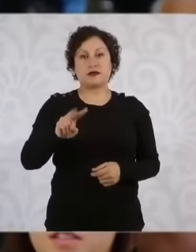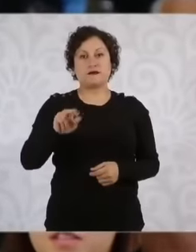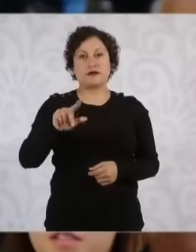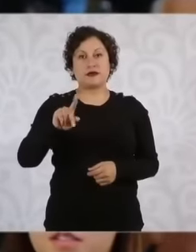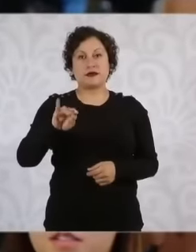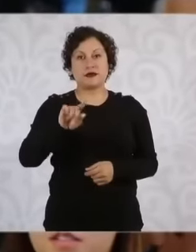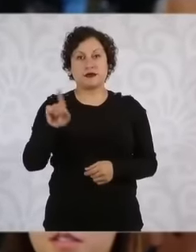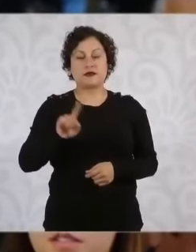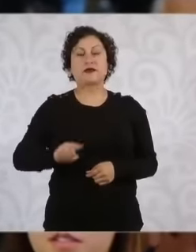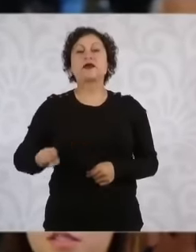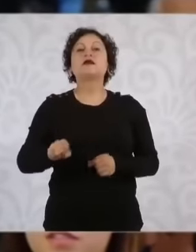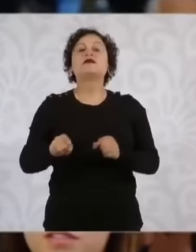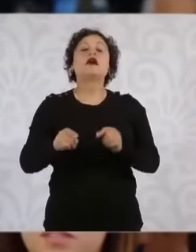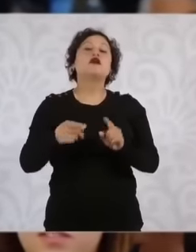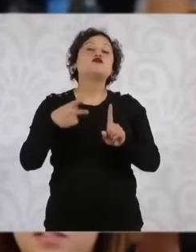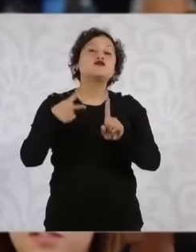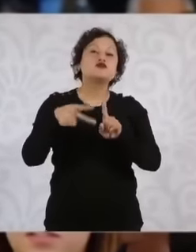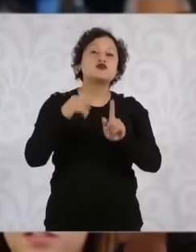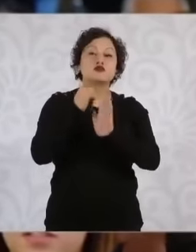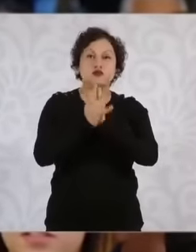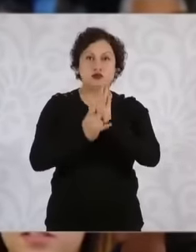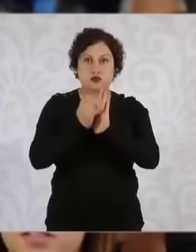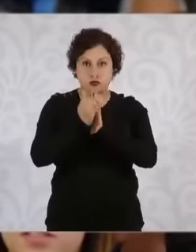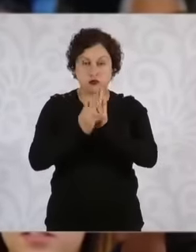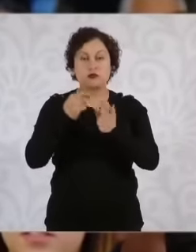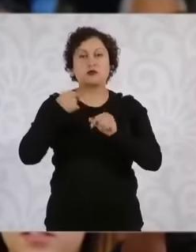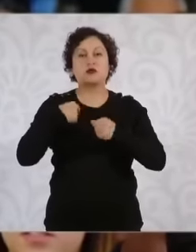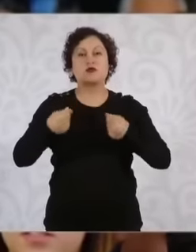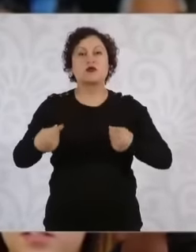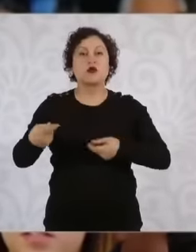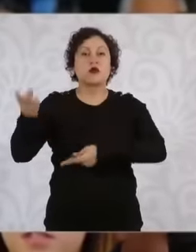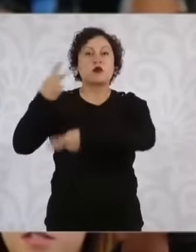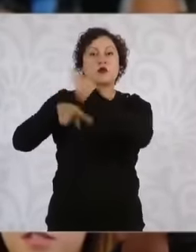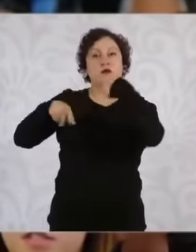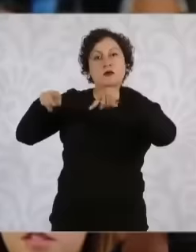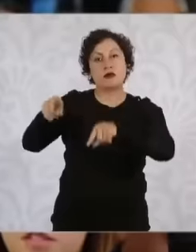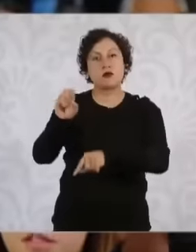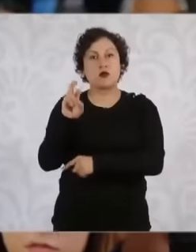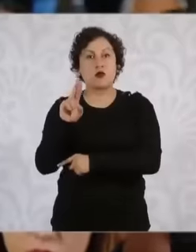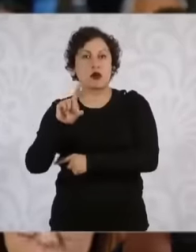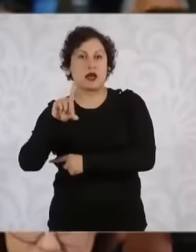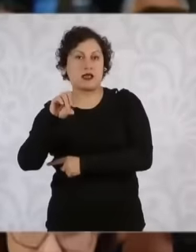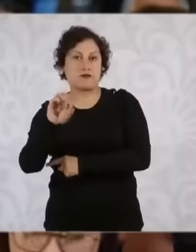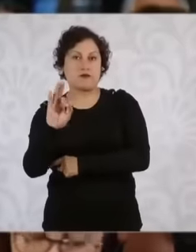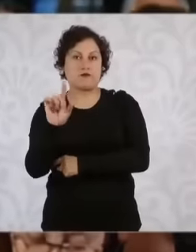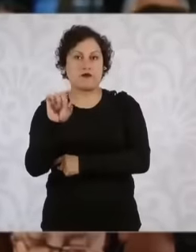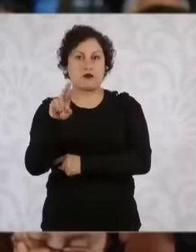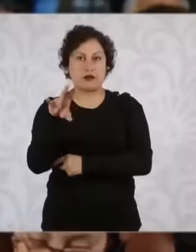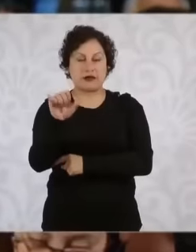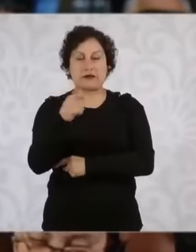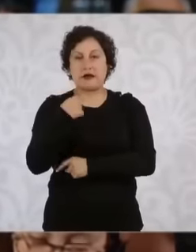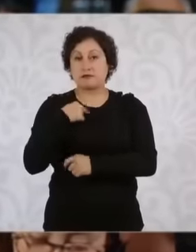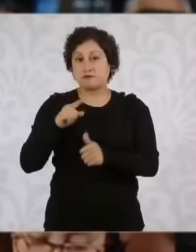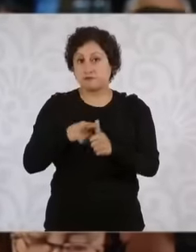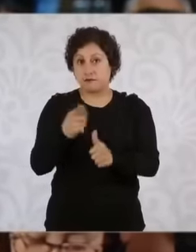and I come from Orlando Florida, my first question, president, is well. A few